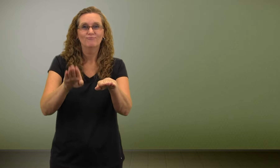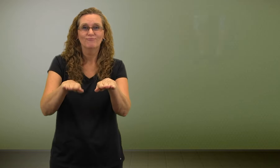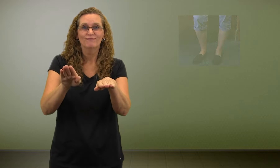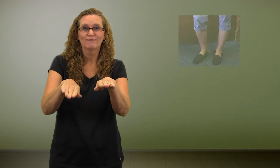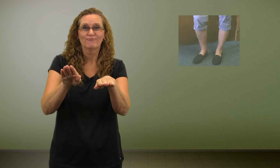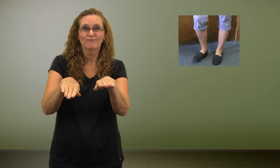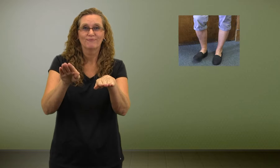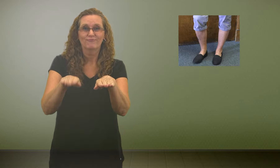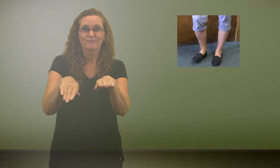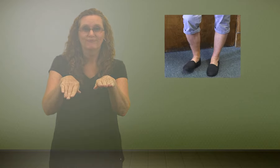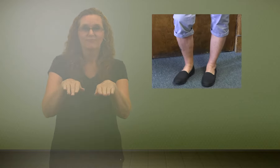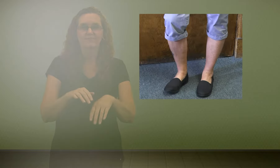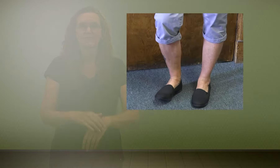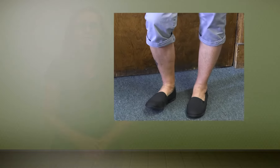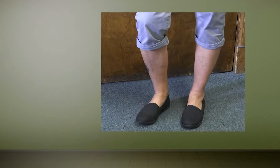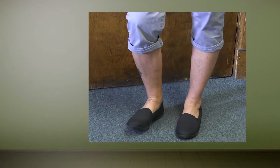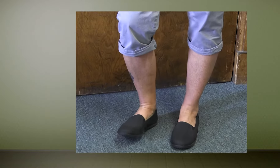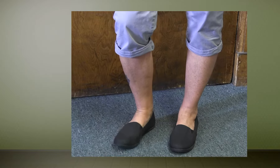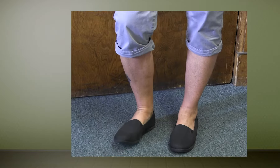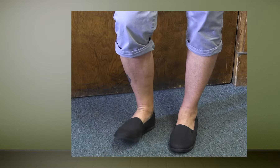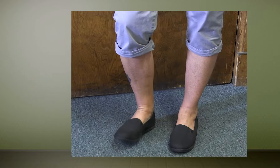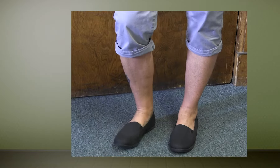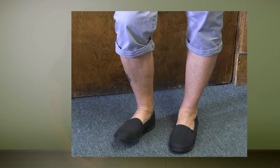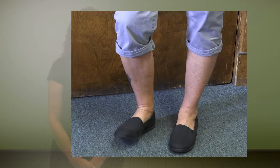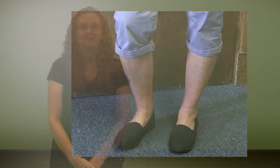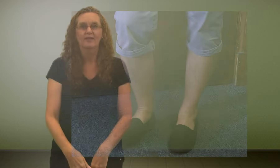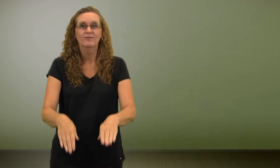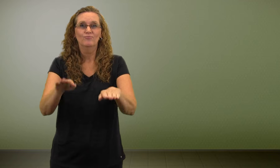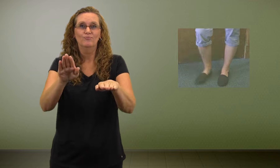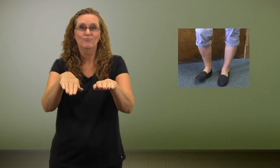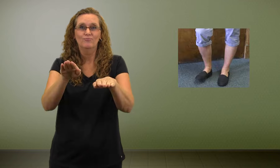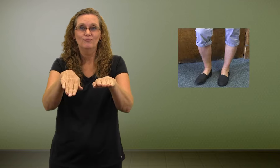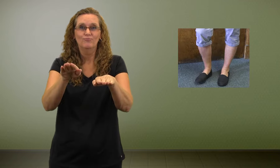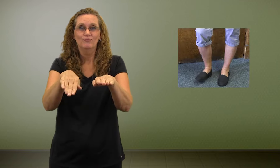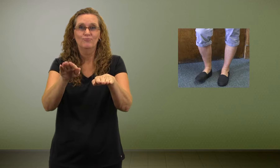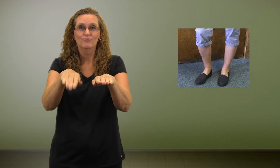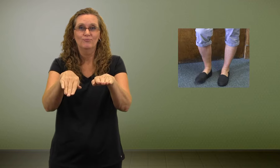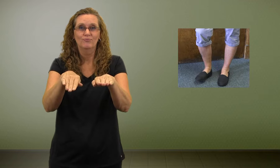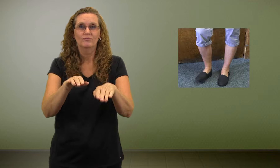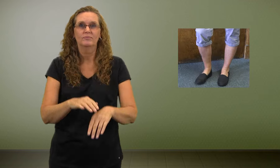Tap your feet.